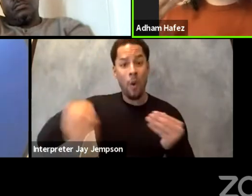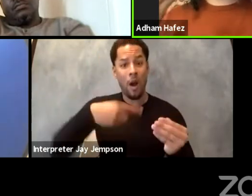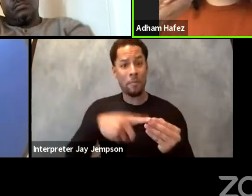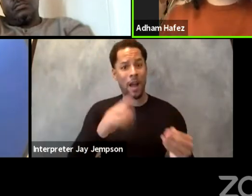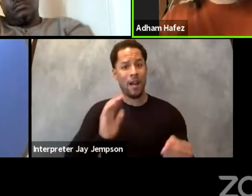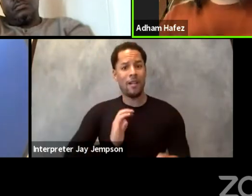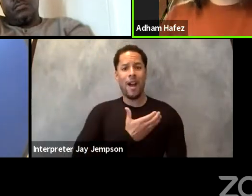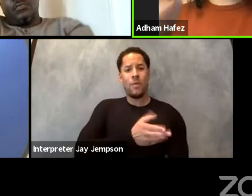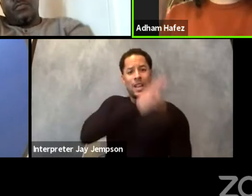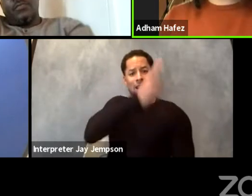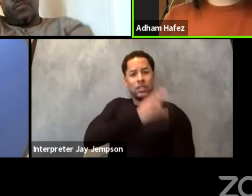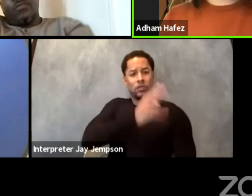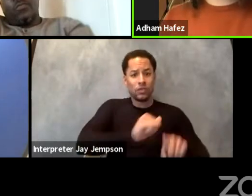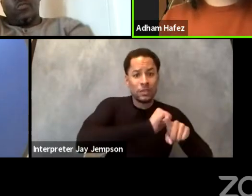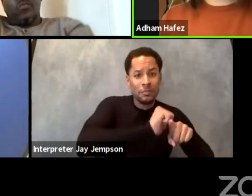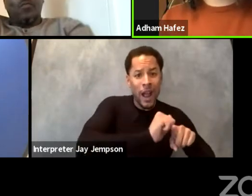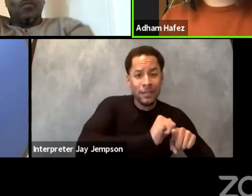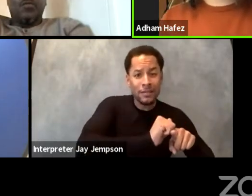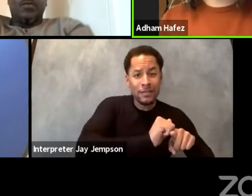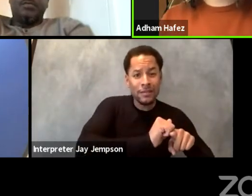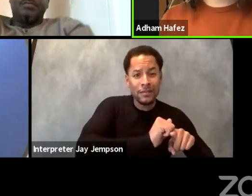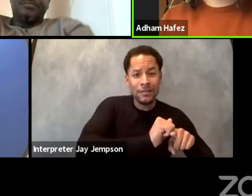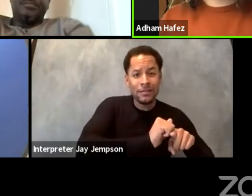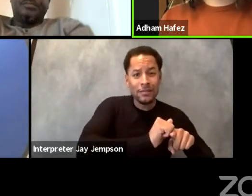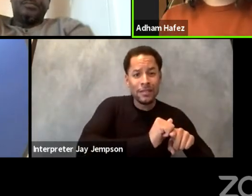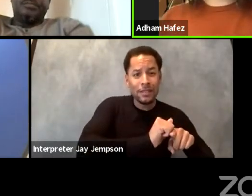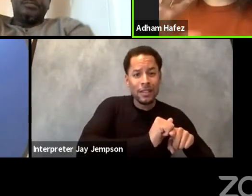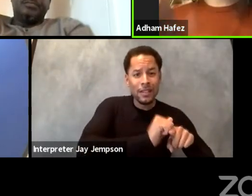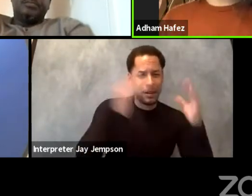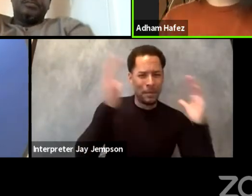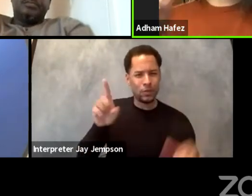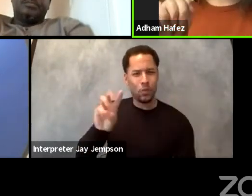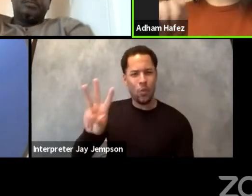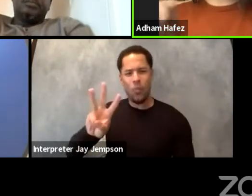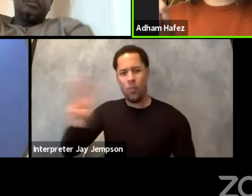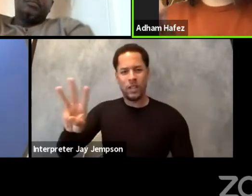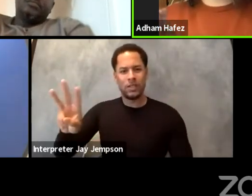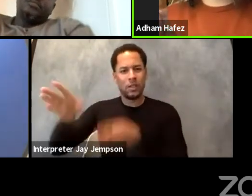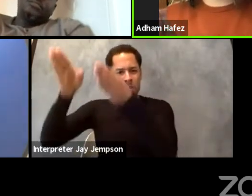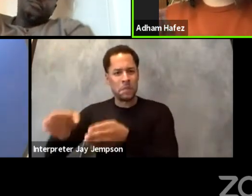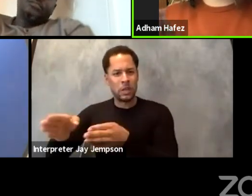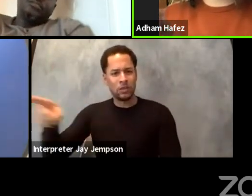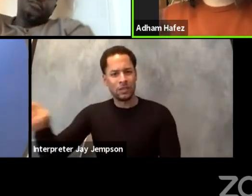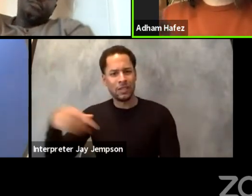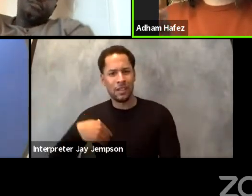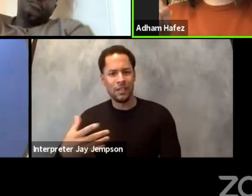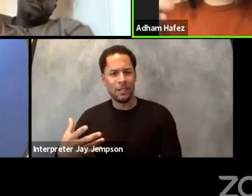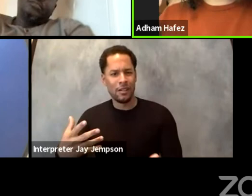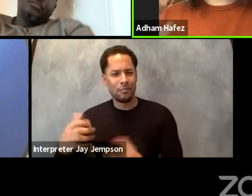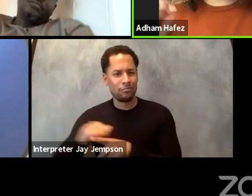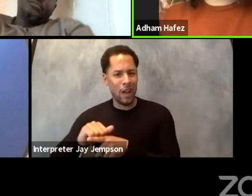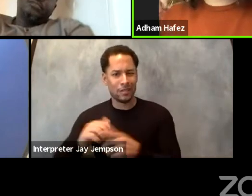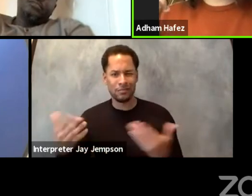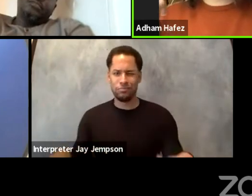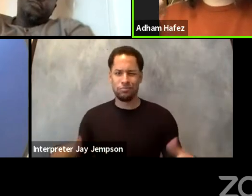than a strictly Western practitioner does. But how stories get written is another conversation